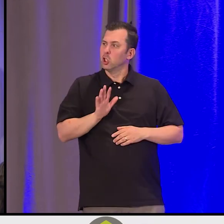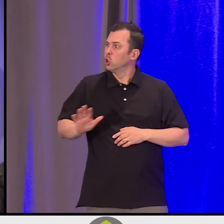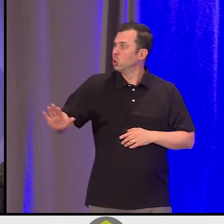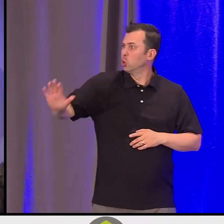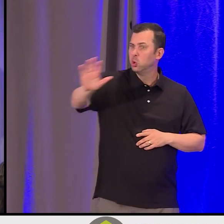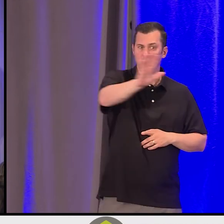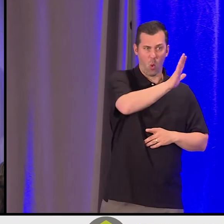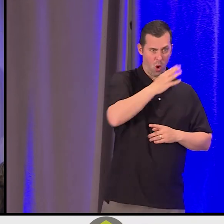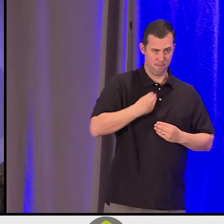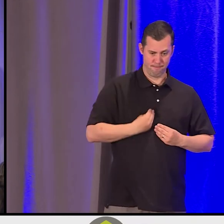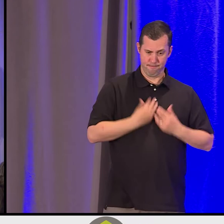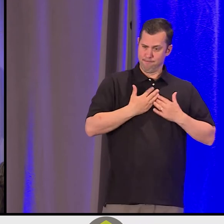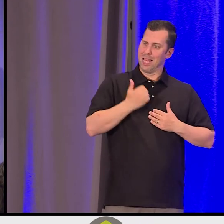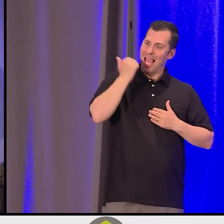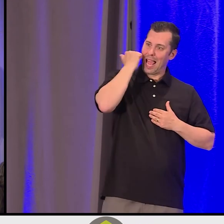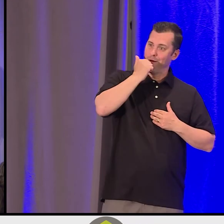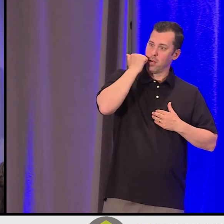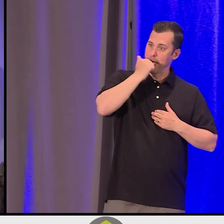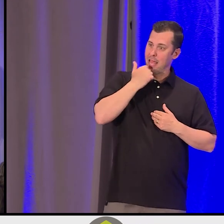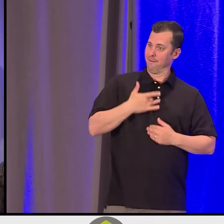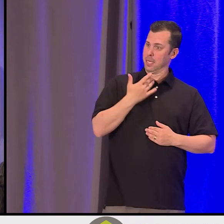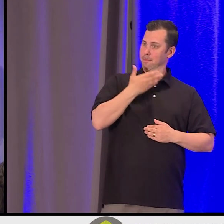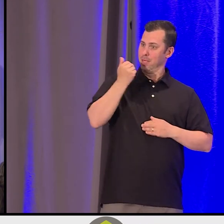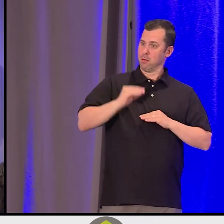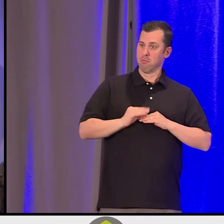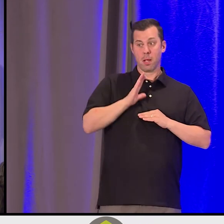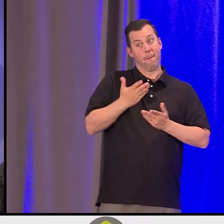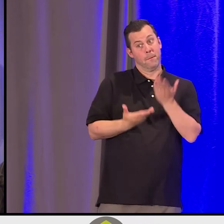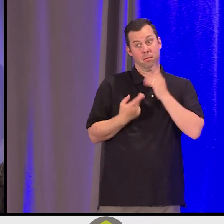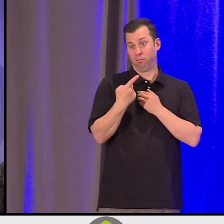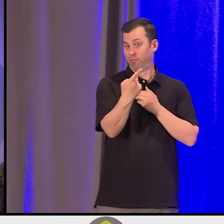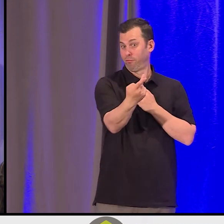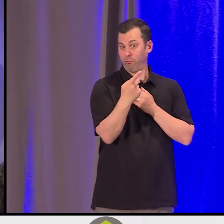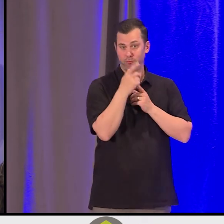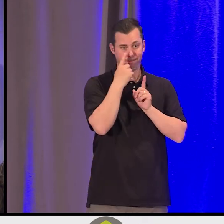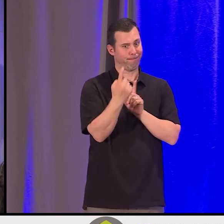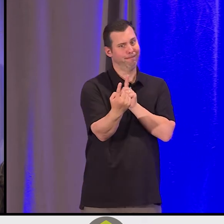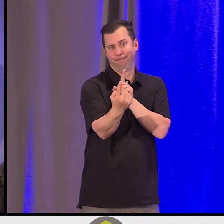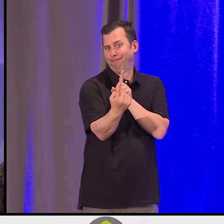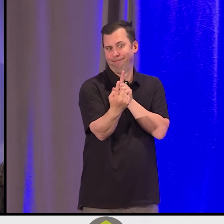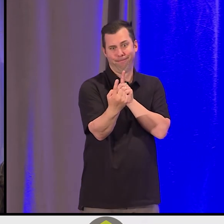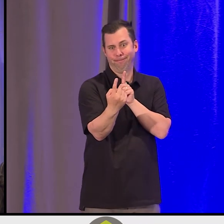especially if we don't see things from the same space. Now, that doesn't mean